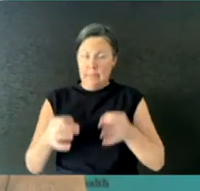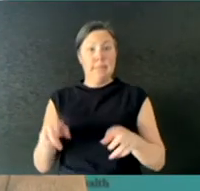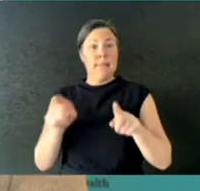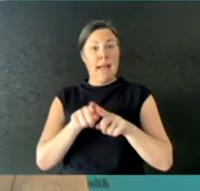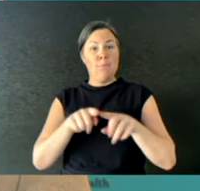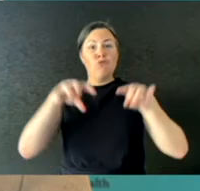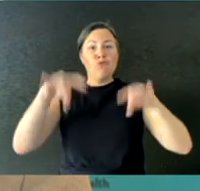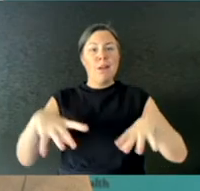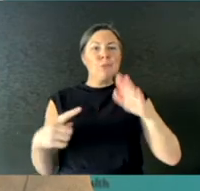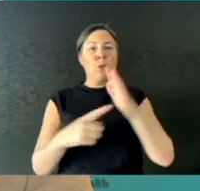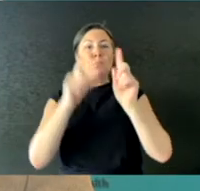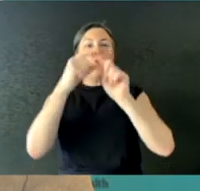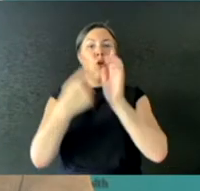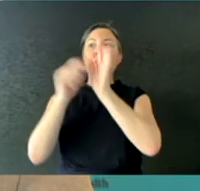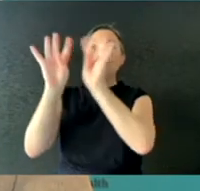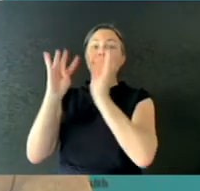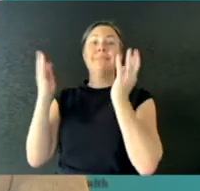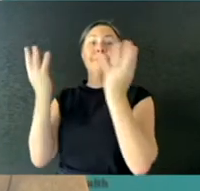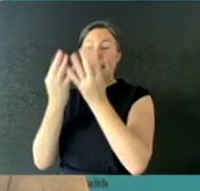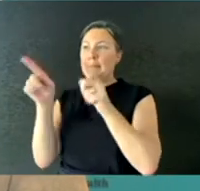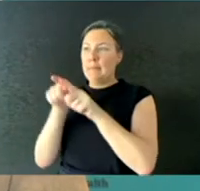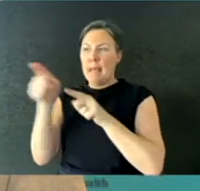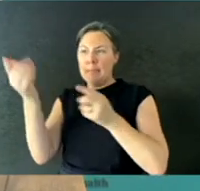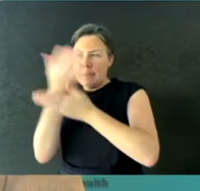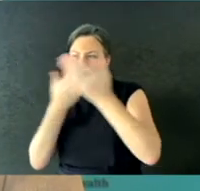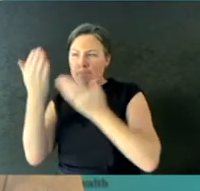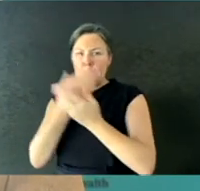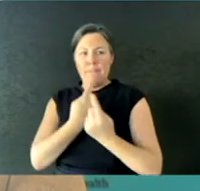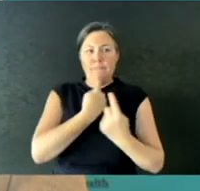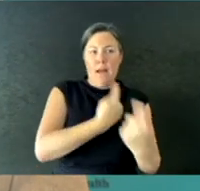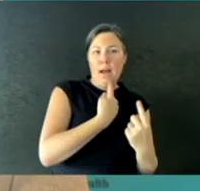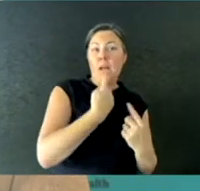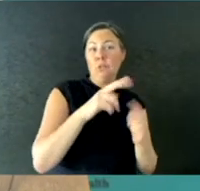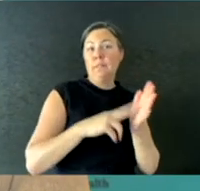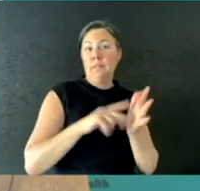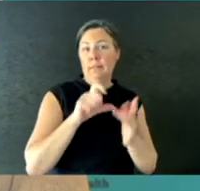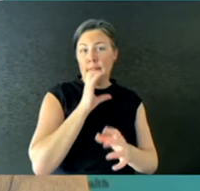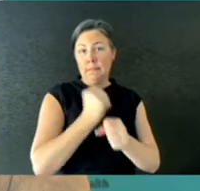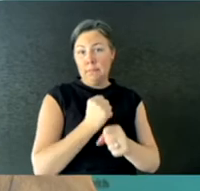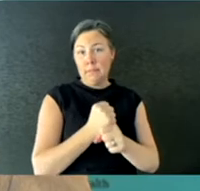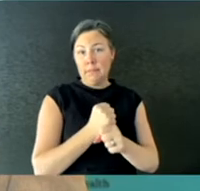And that the Victorian public health unit has learnt so much, and demonstrated improvements